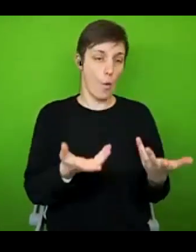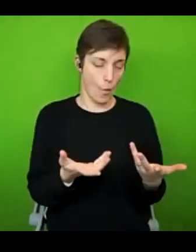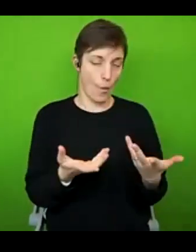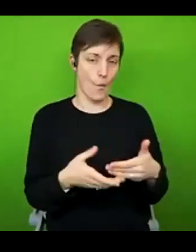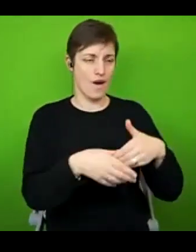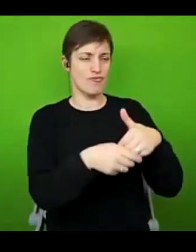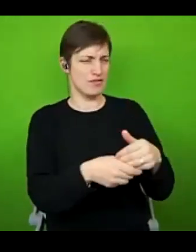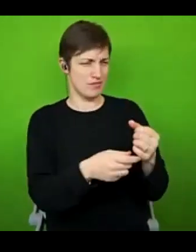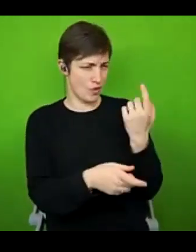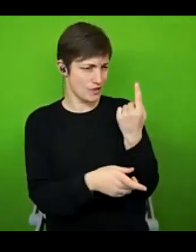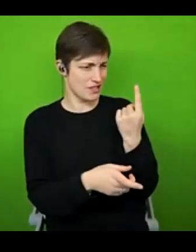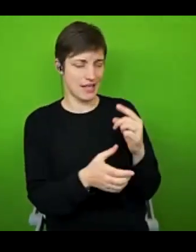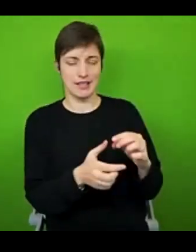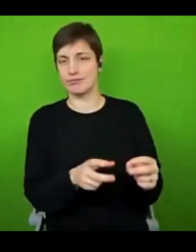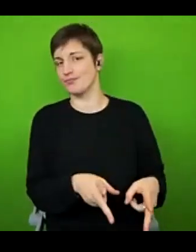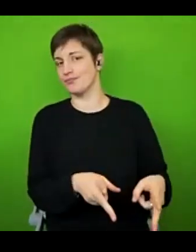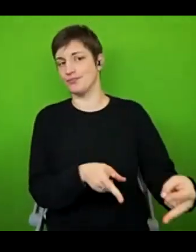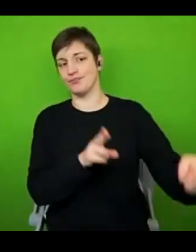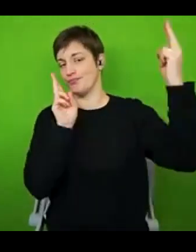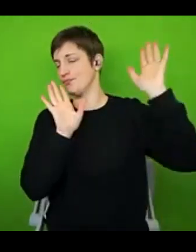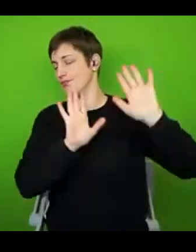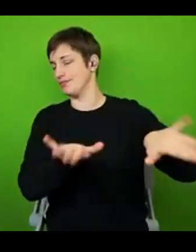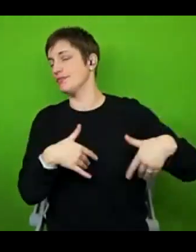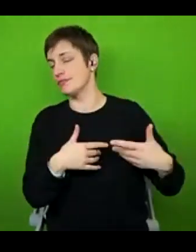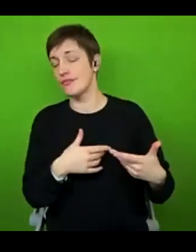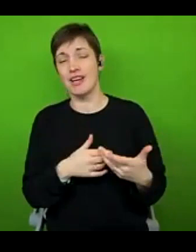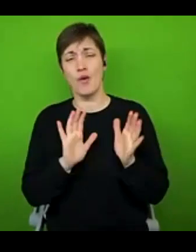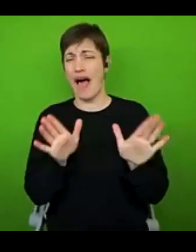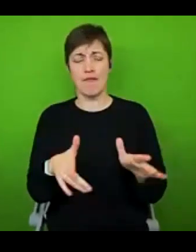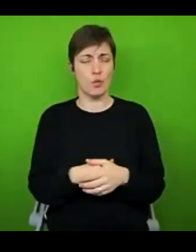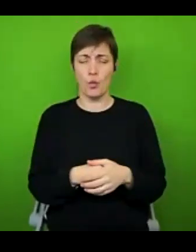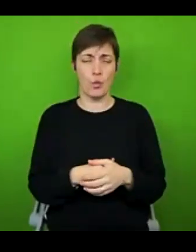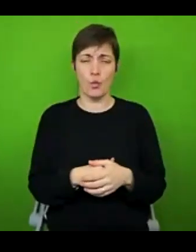seem to grasp your reality, because it doesn't have to be that black and white, it definitely doesn't have to be